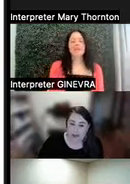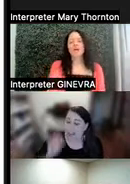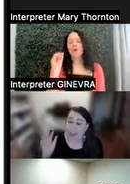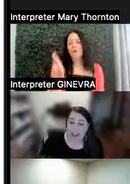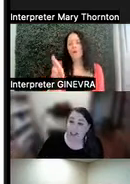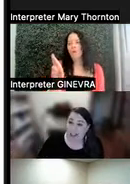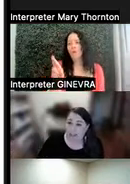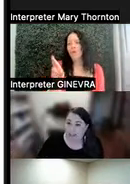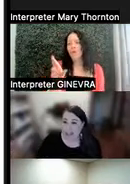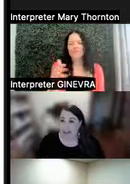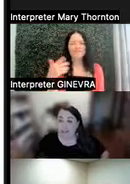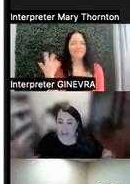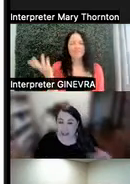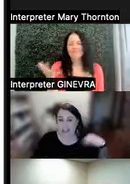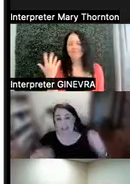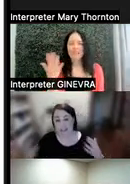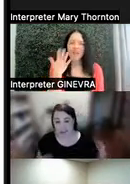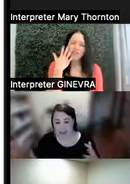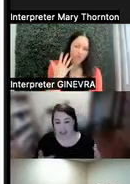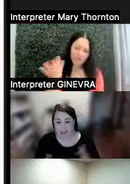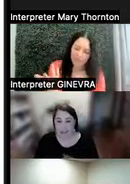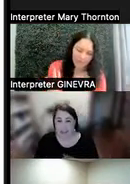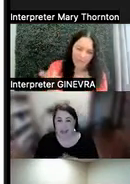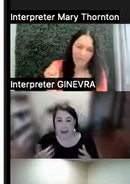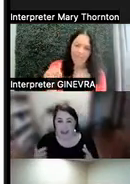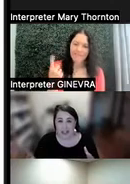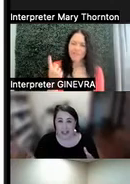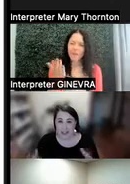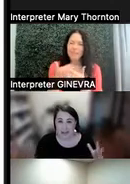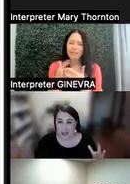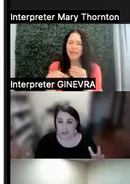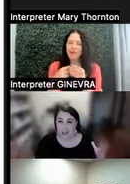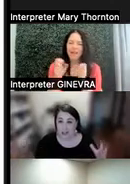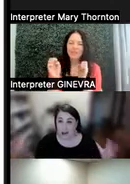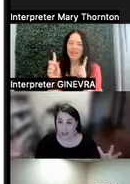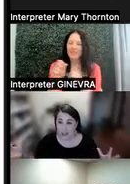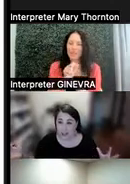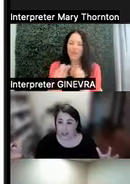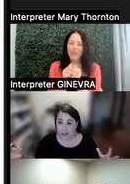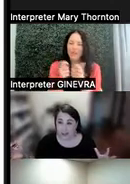Yeah, I think unfortunately, this is one of the pieces about education and working within a larger system--